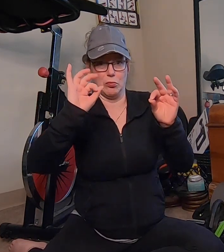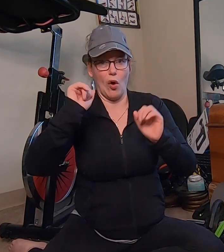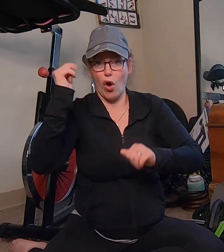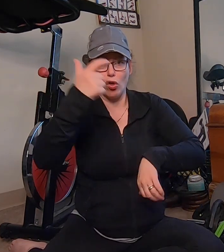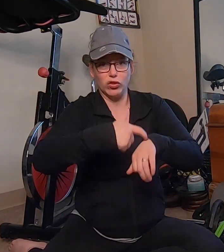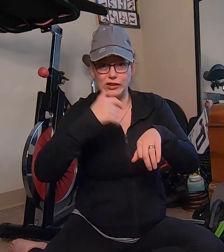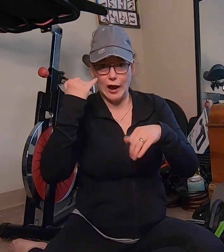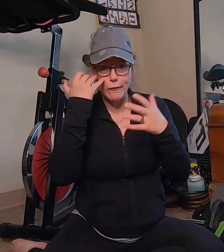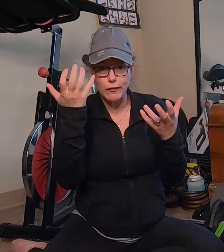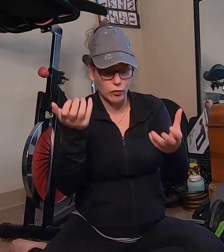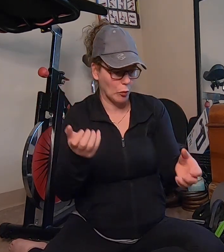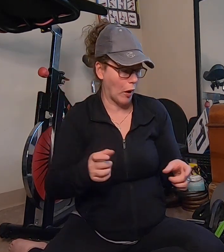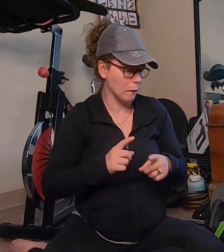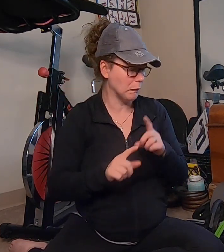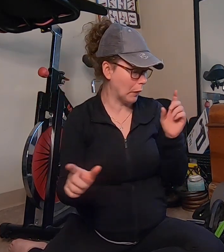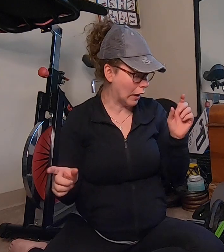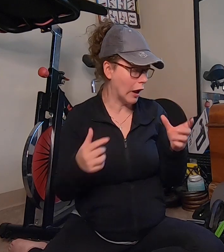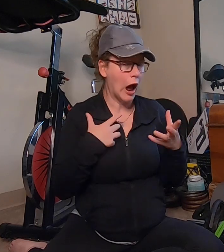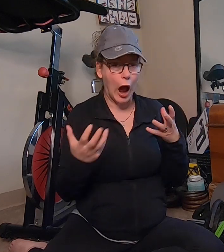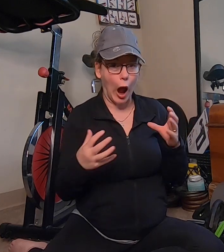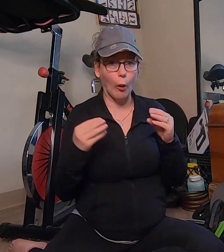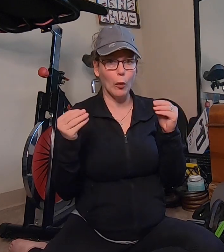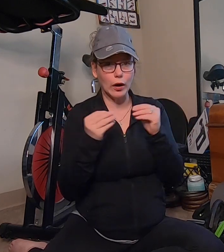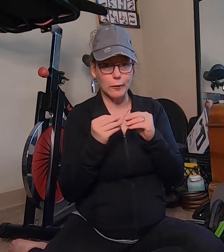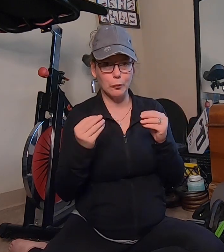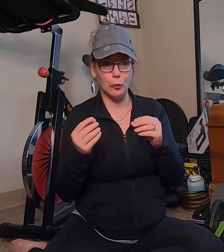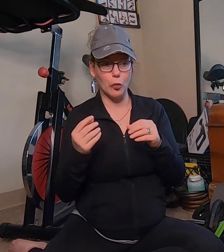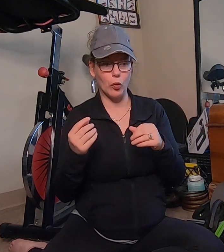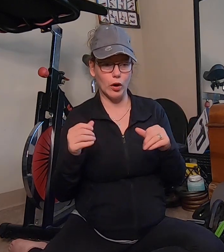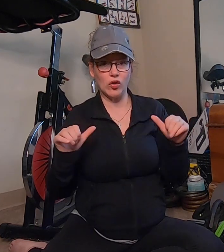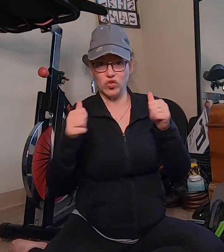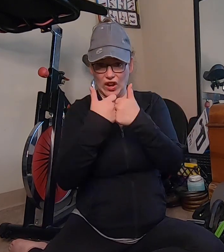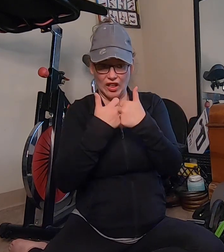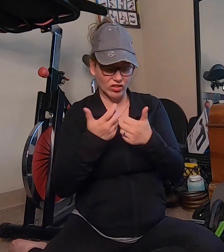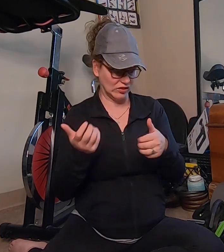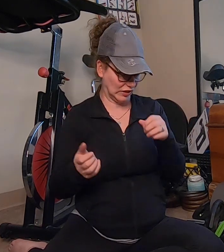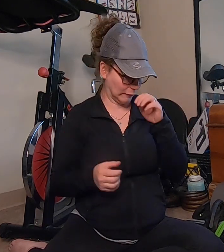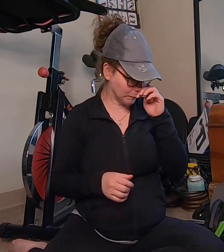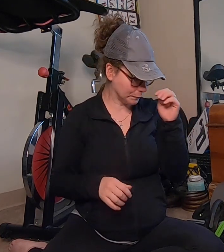I could use my body weight all the time but I wanted more challenging.